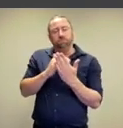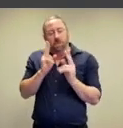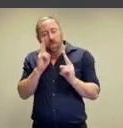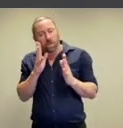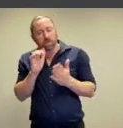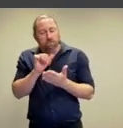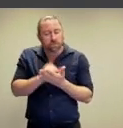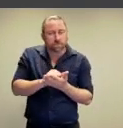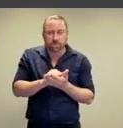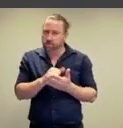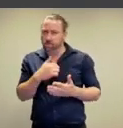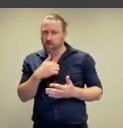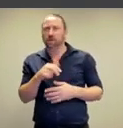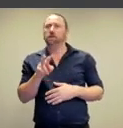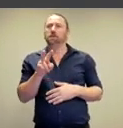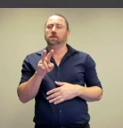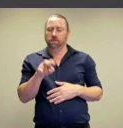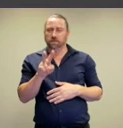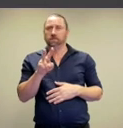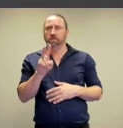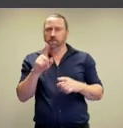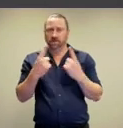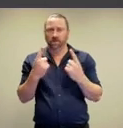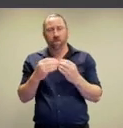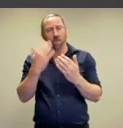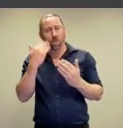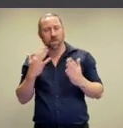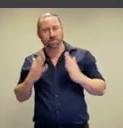conventions